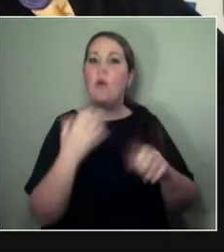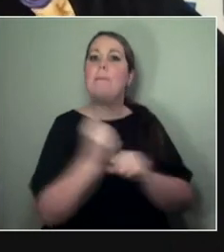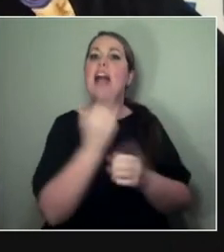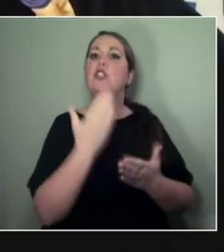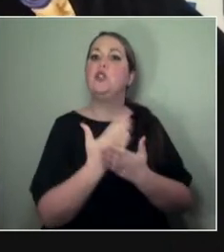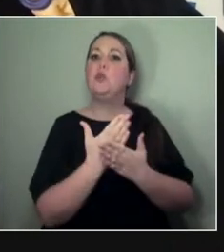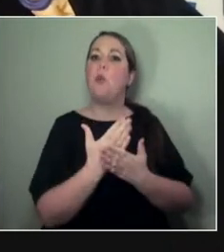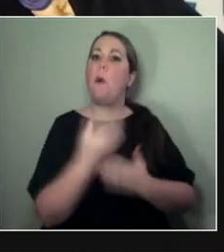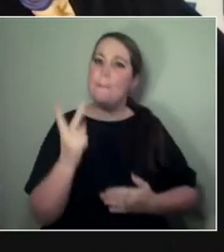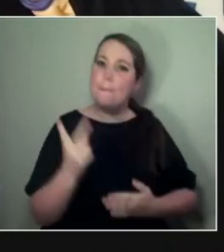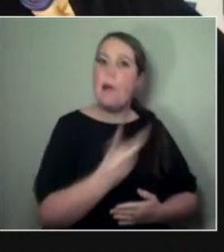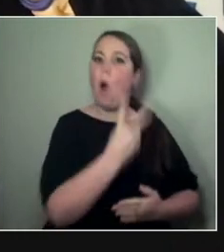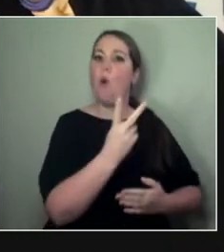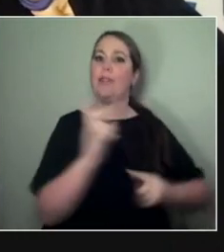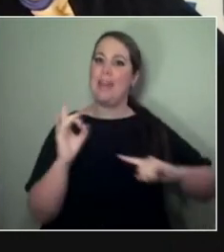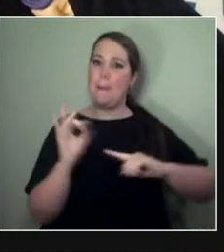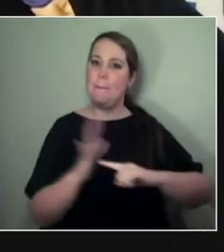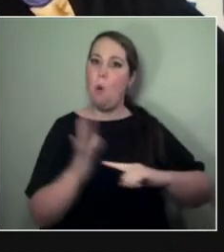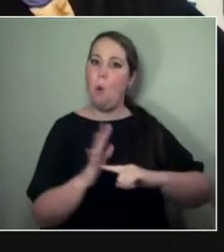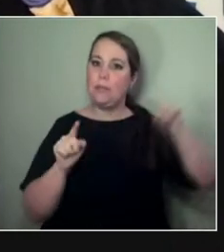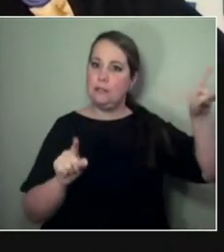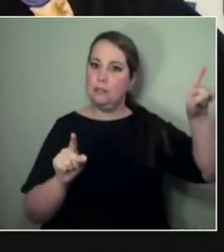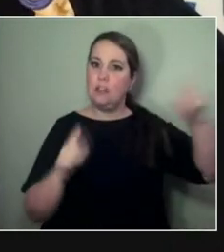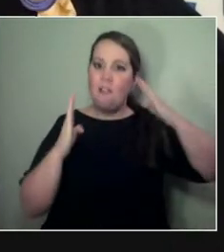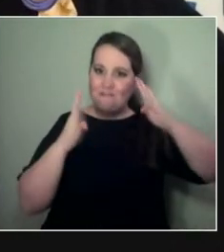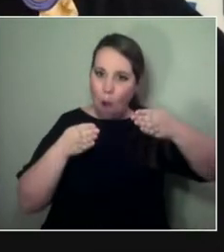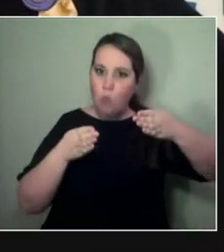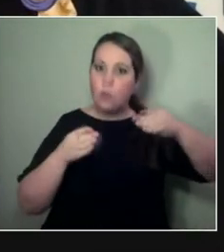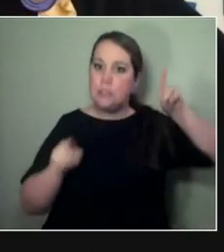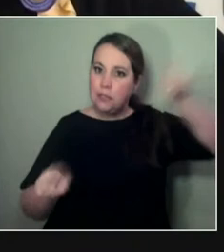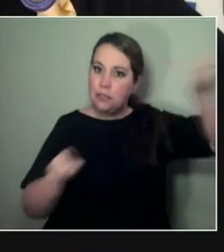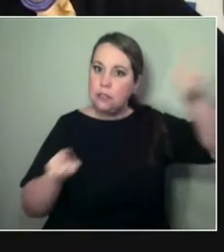Do you see the Collective having a role at home,